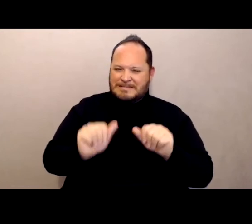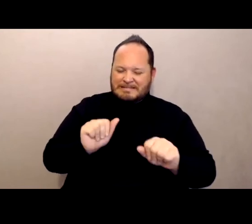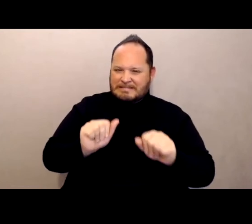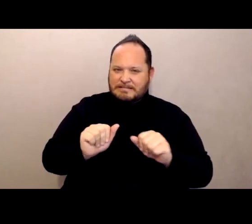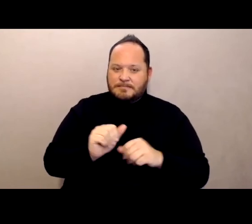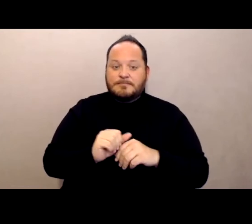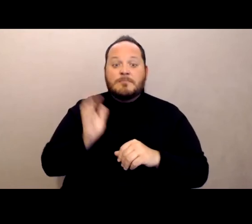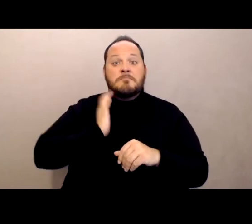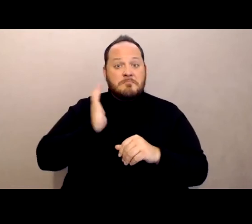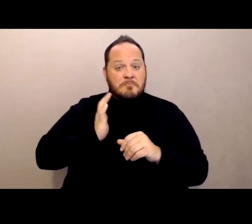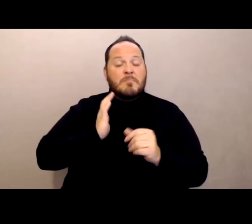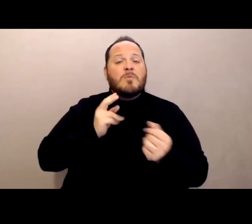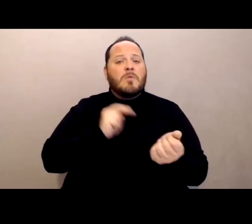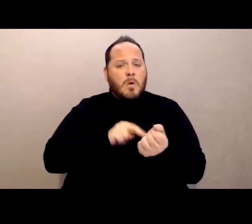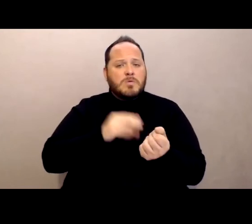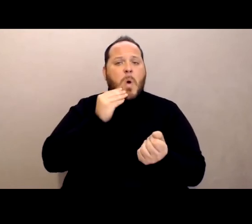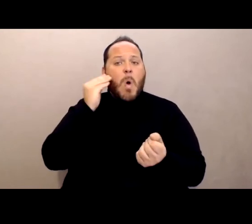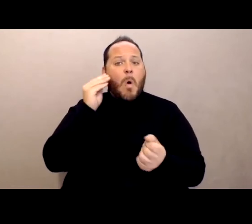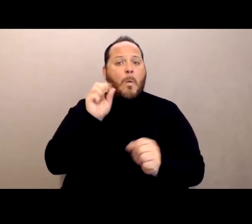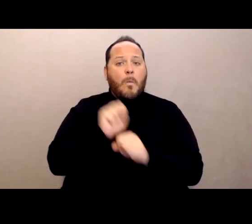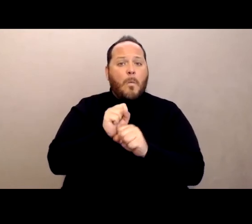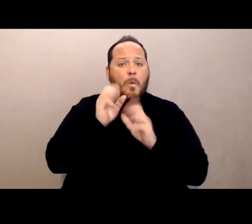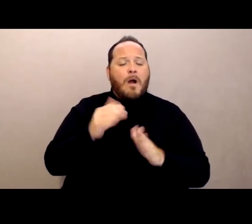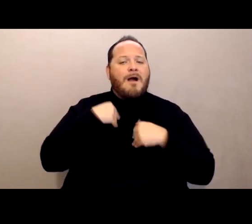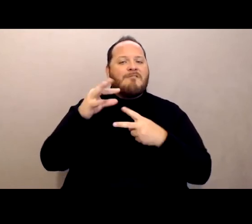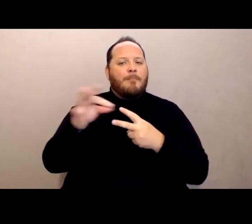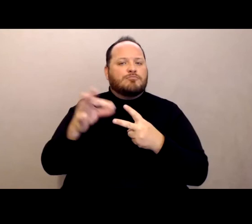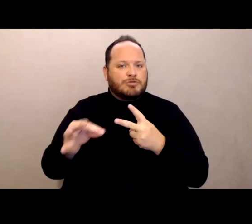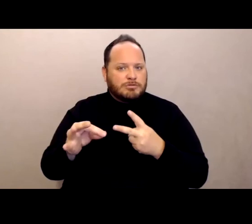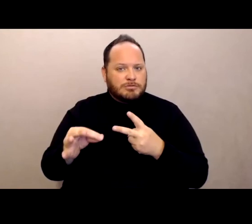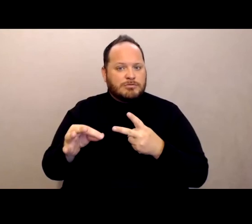have been given the option to not get the flu vaccine